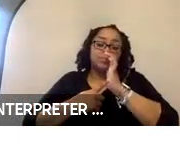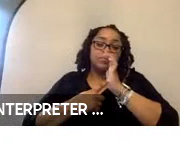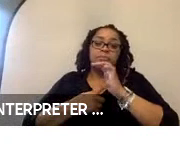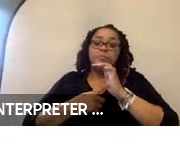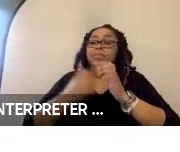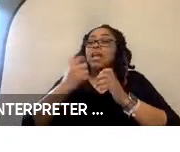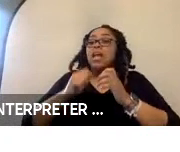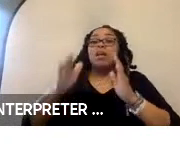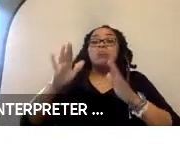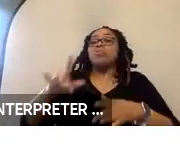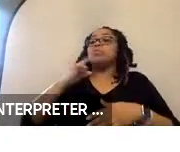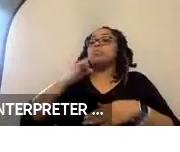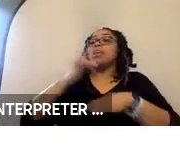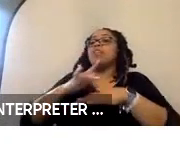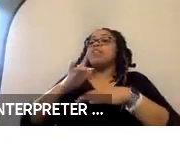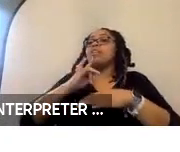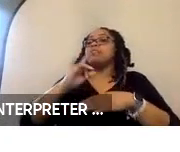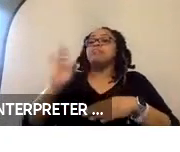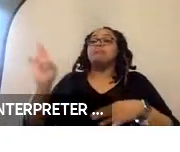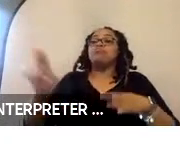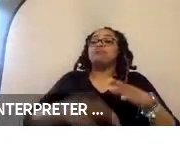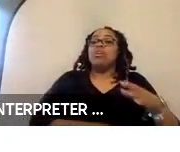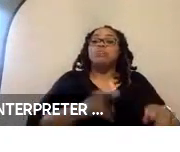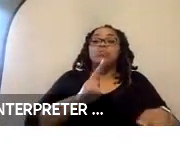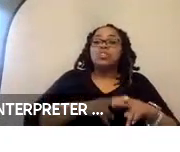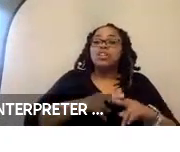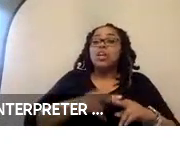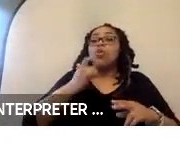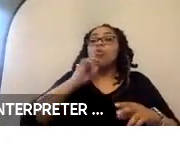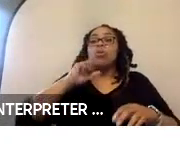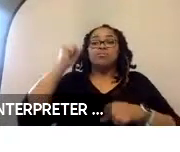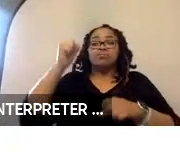to be available to strap the chair in place, or to tie it down. We wanted something that